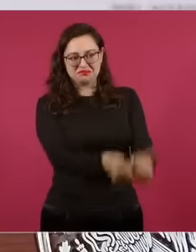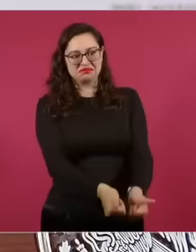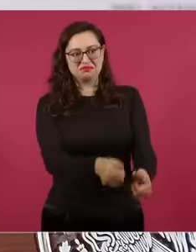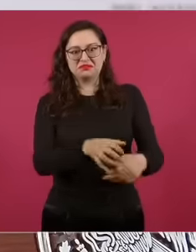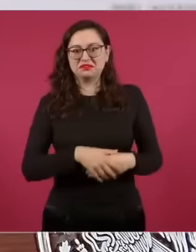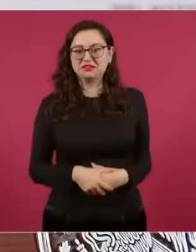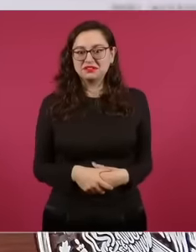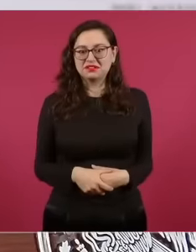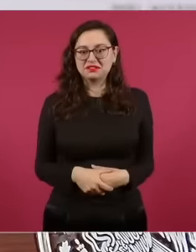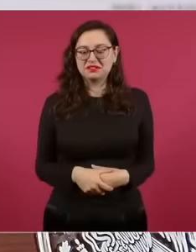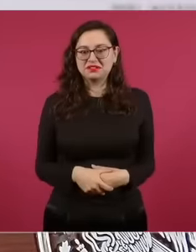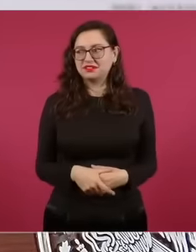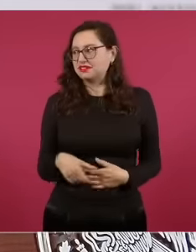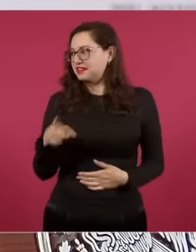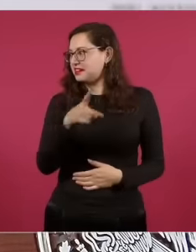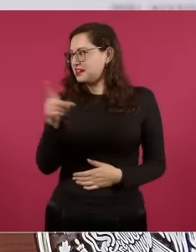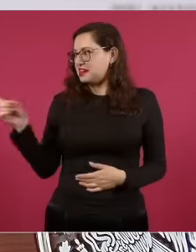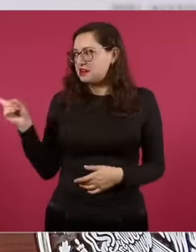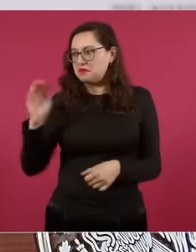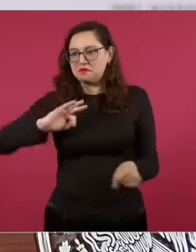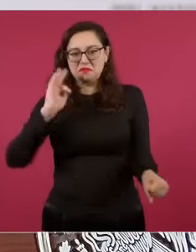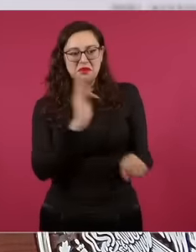be freedom for serious criminals